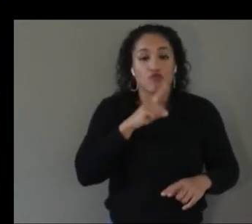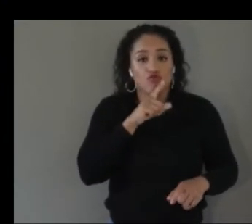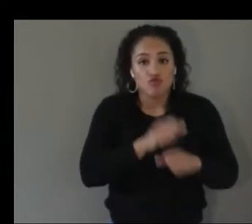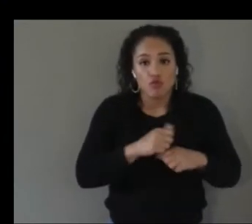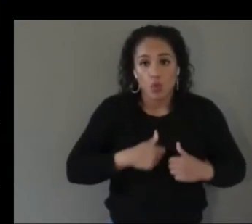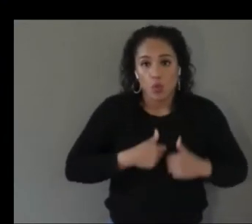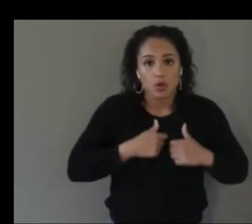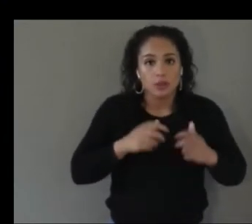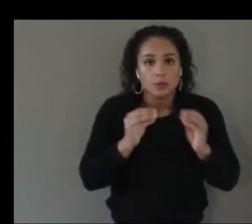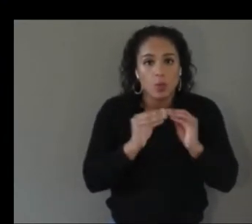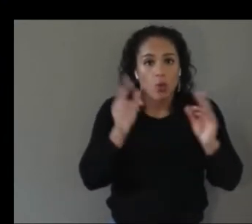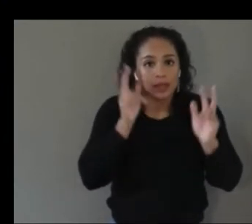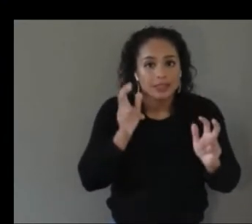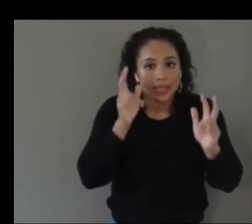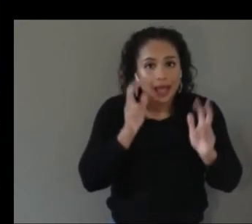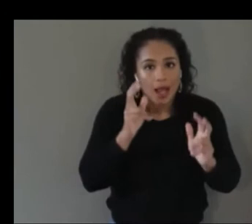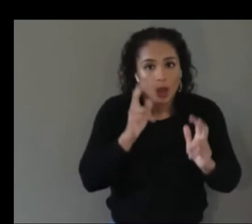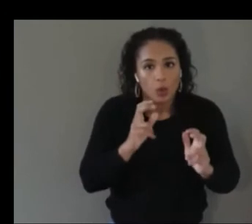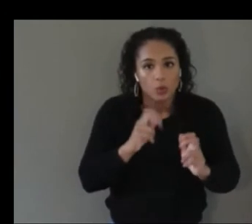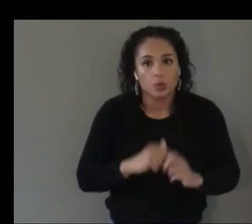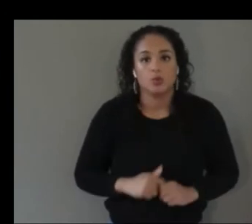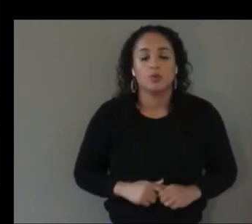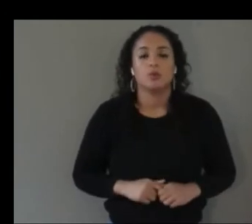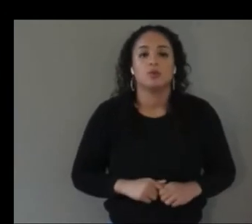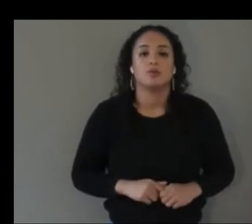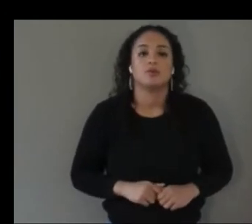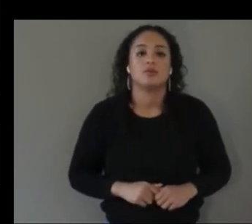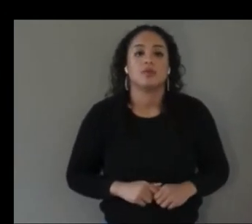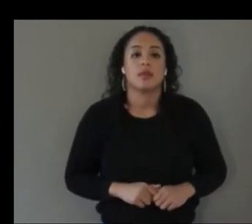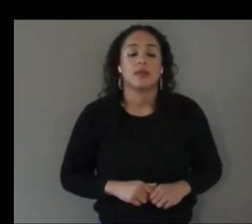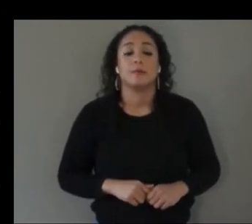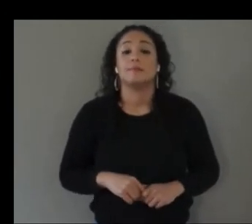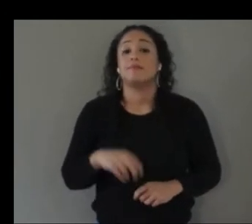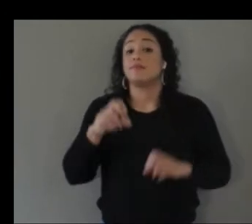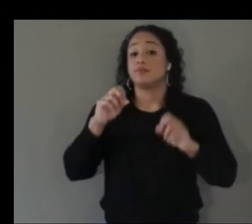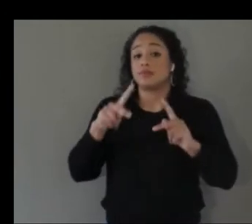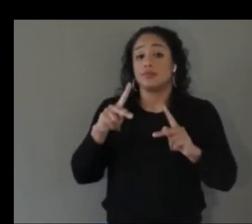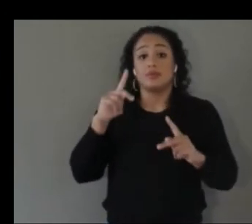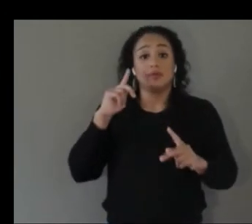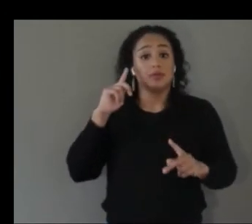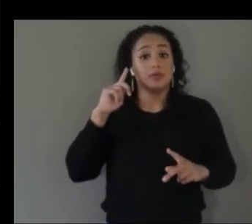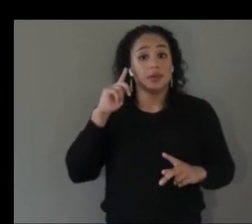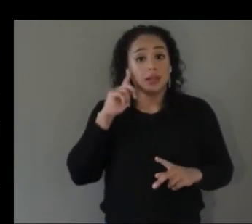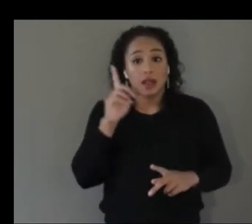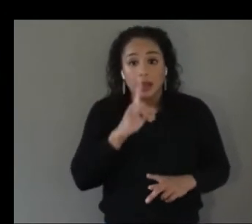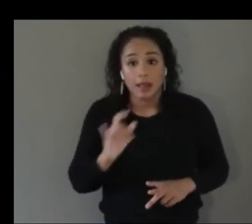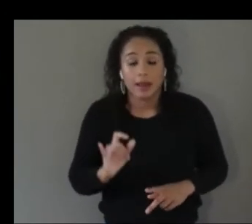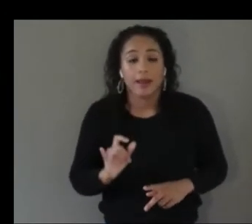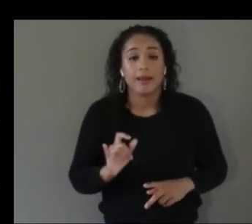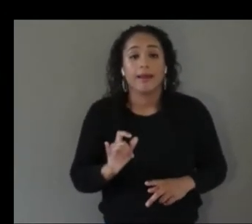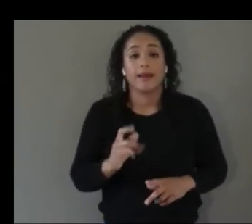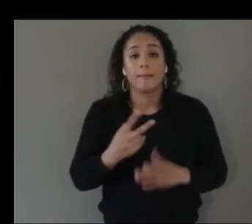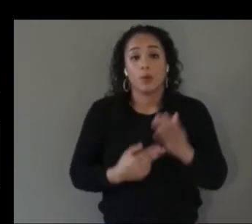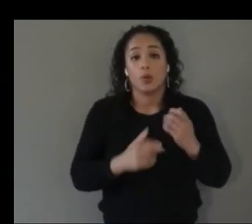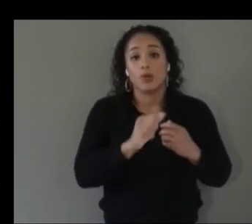okay so it sounds like both of you amy and kyle your focus in one way or another was on making